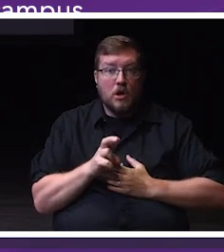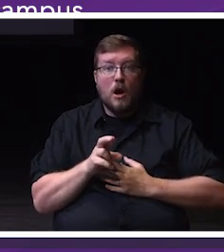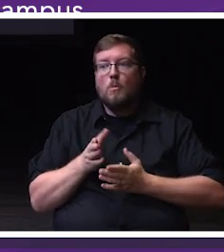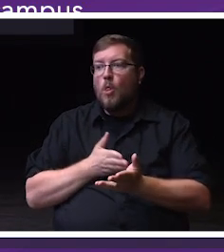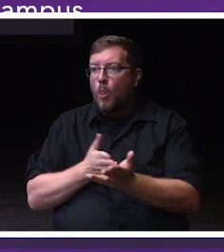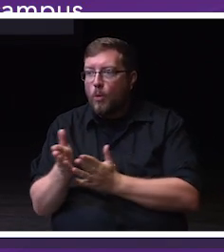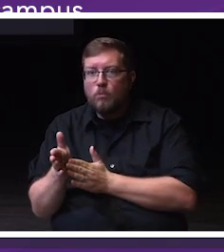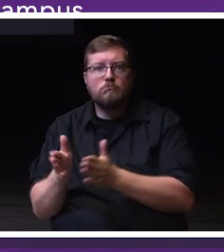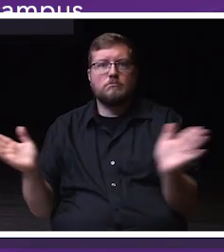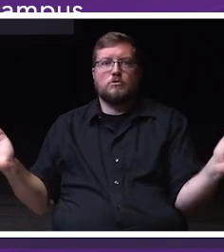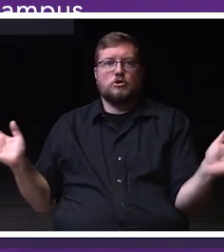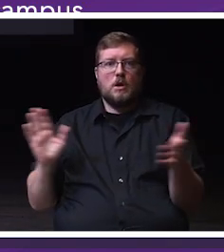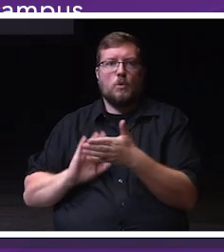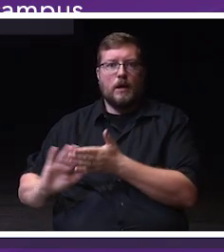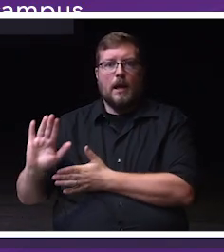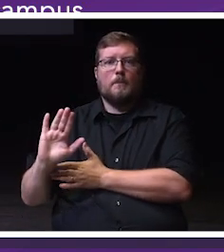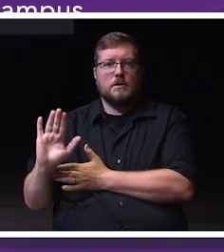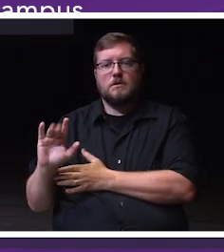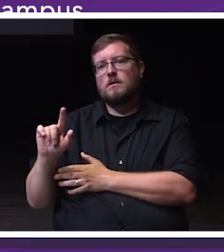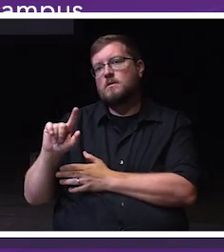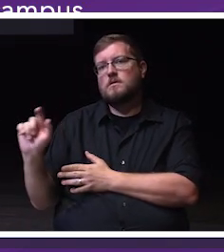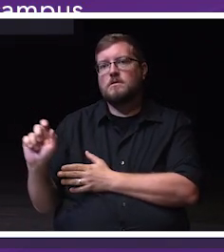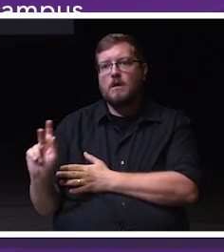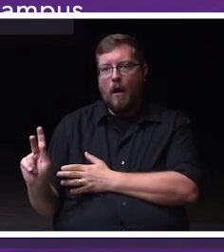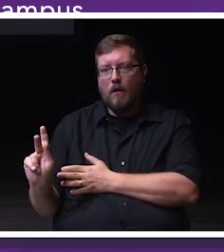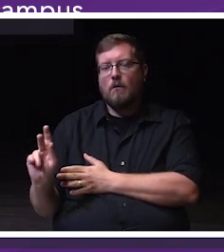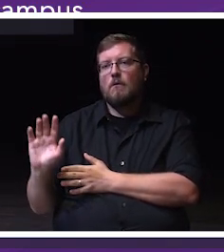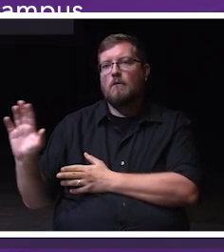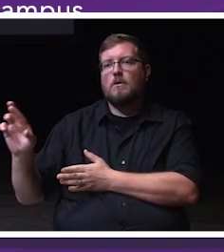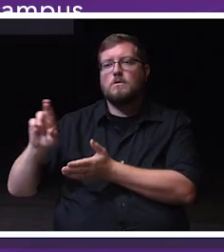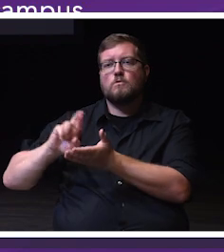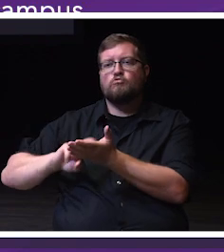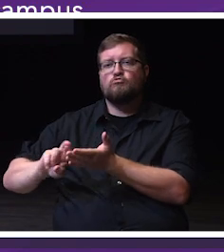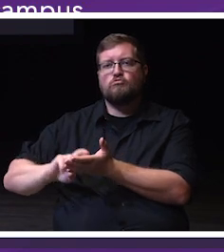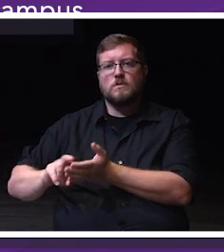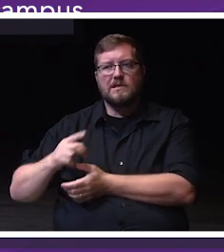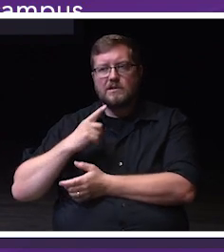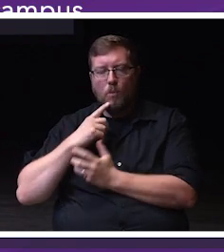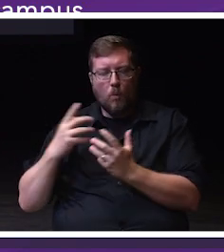Zach's research shows that someone feels like